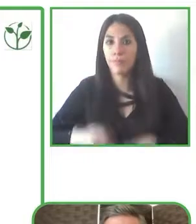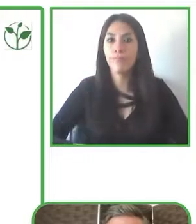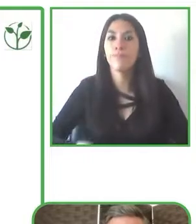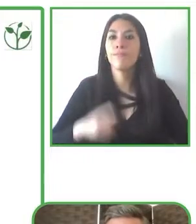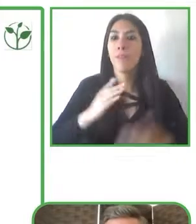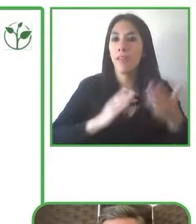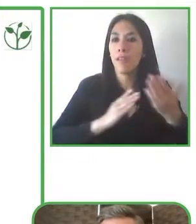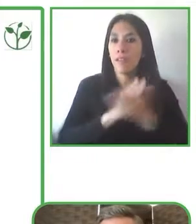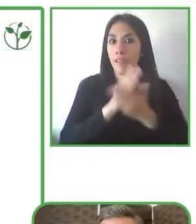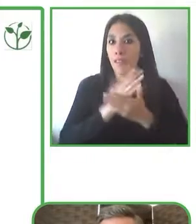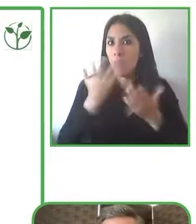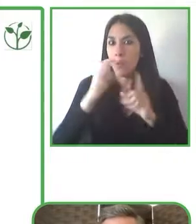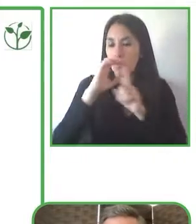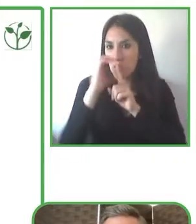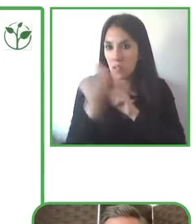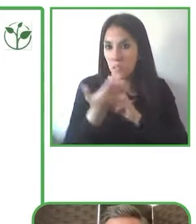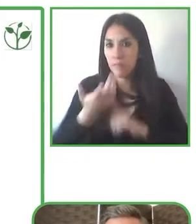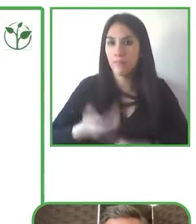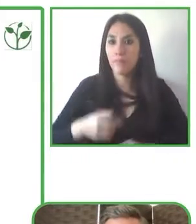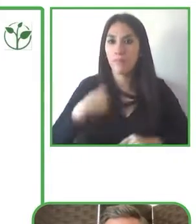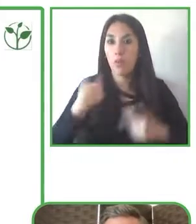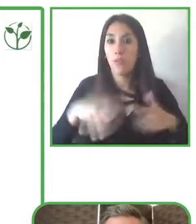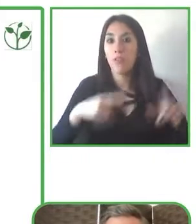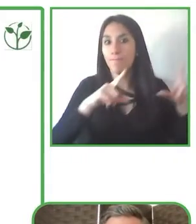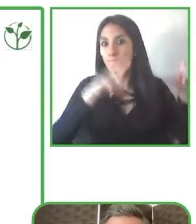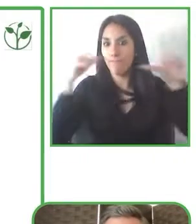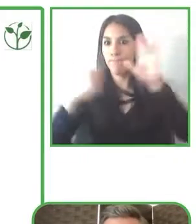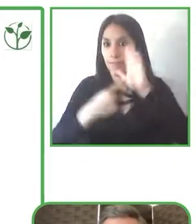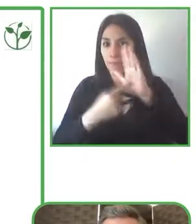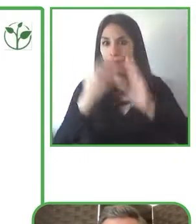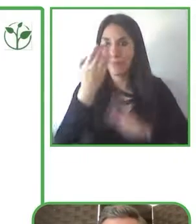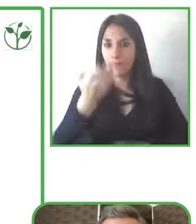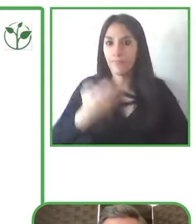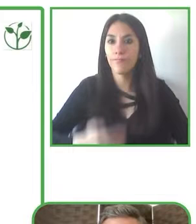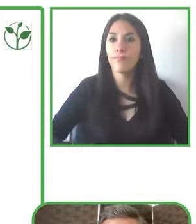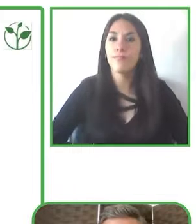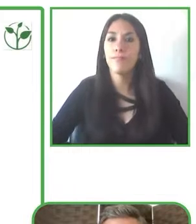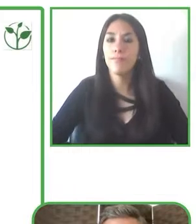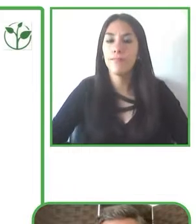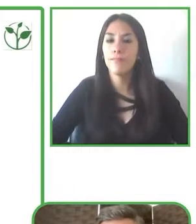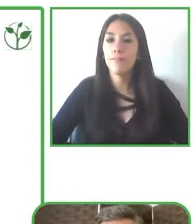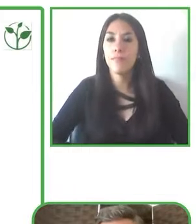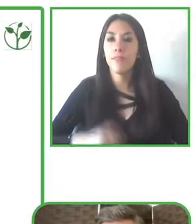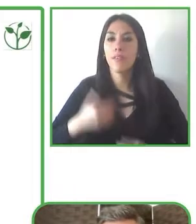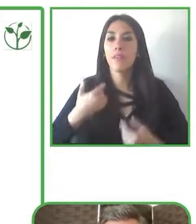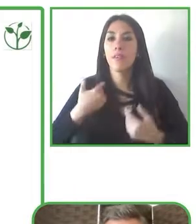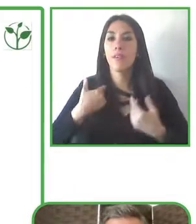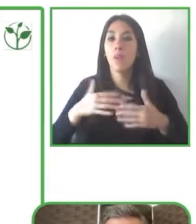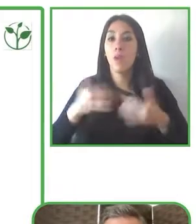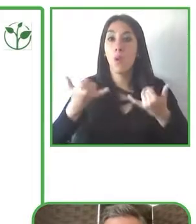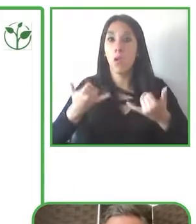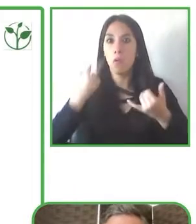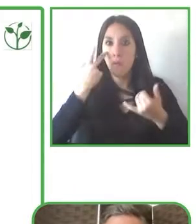different topics and certainly different examples of leadership and innovation let's first talk